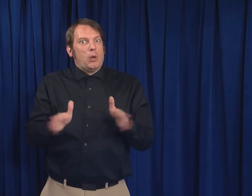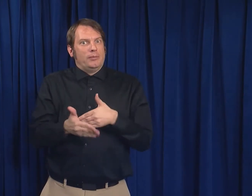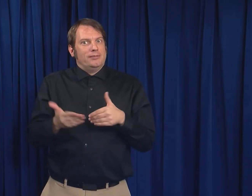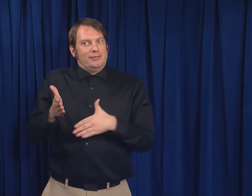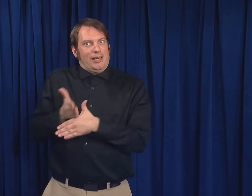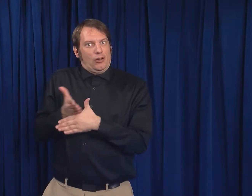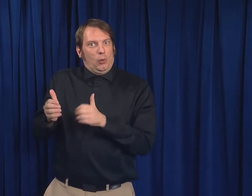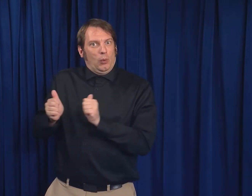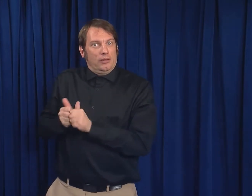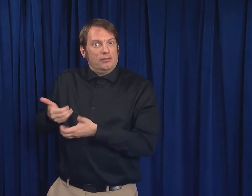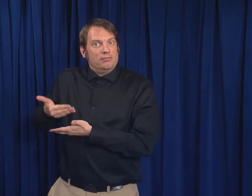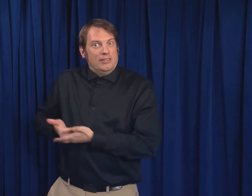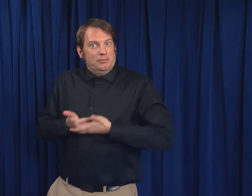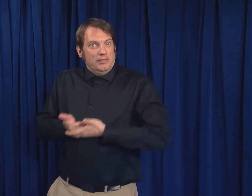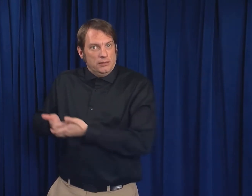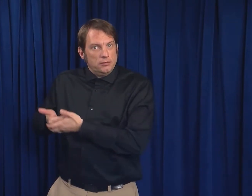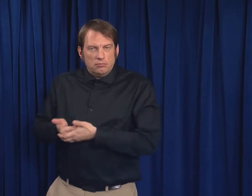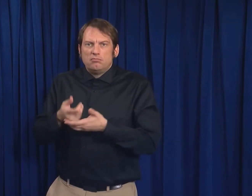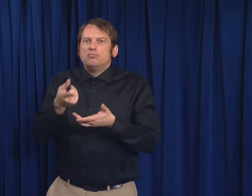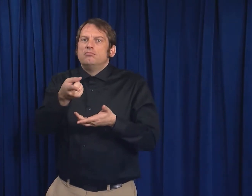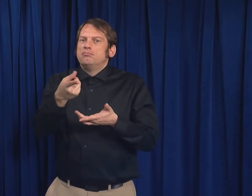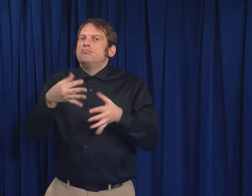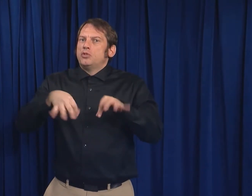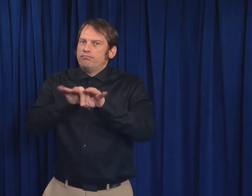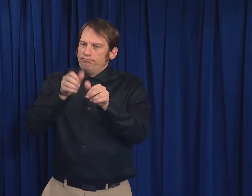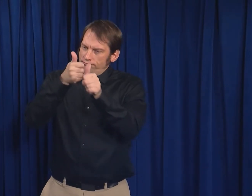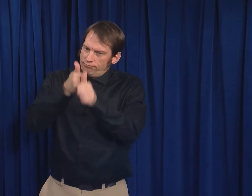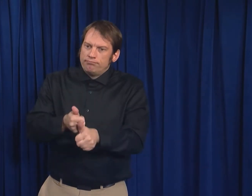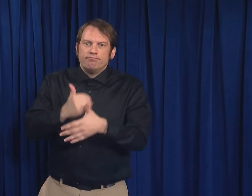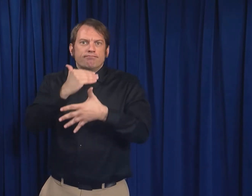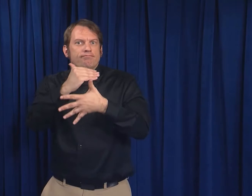and are sharing a room with your newborn, take the following precautions